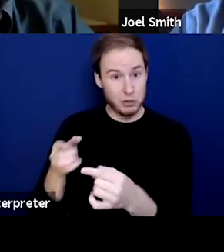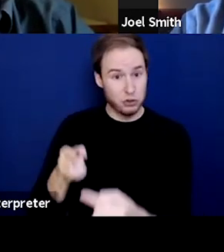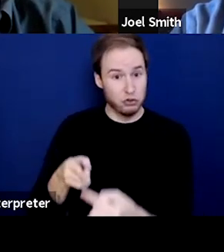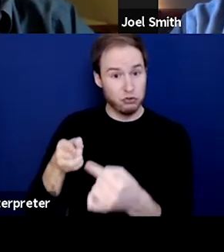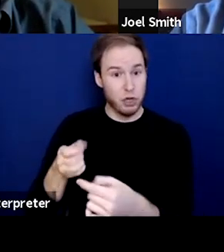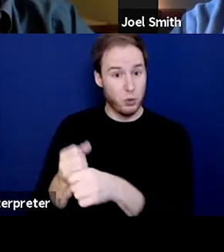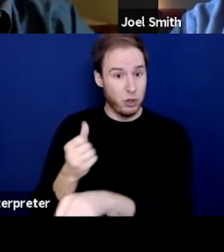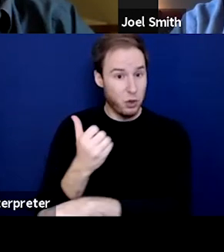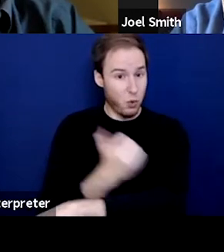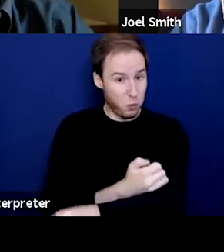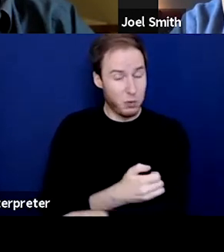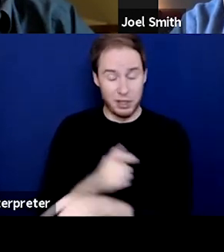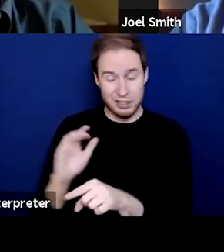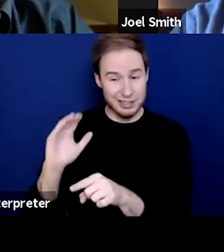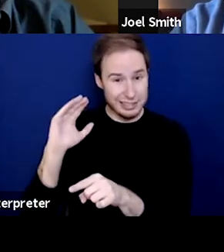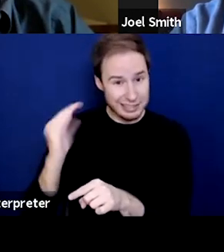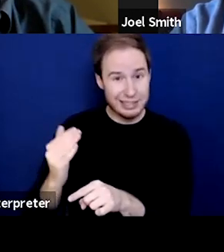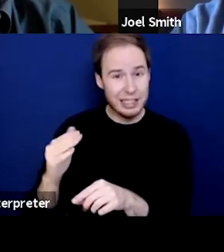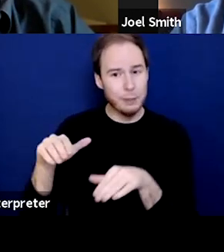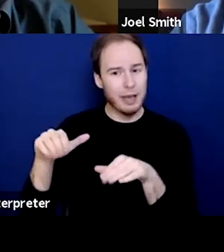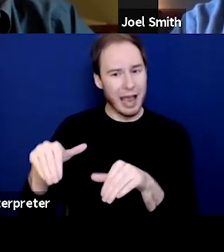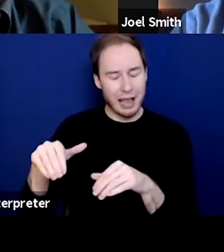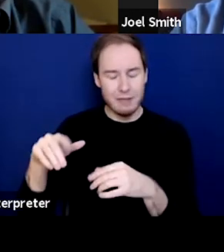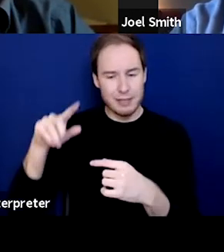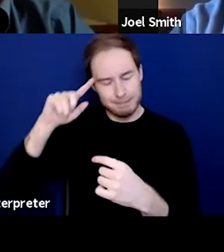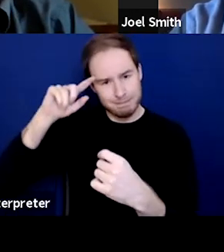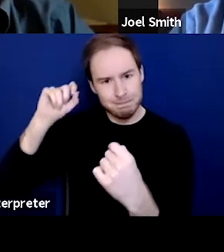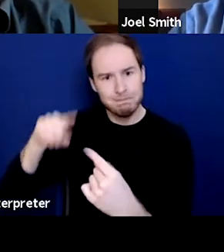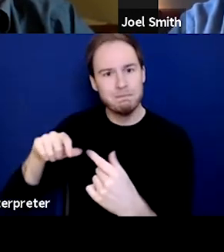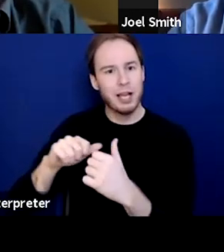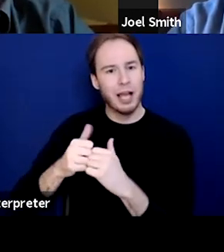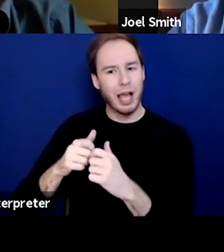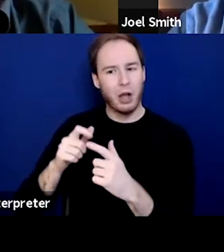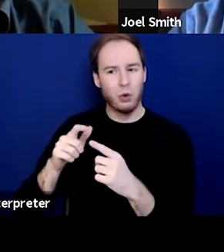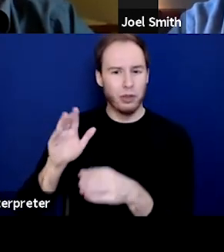and it just doesn't seem to be making sense to you, how they're behaving and acting,